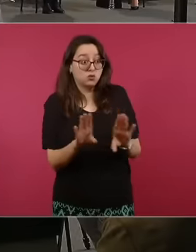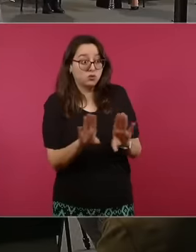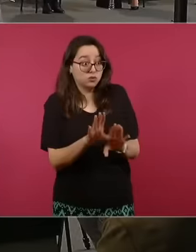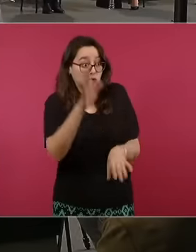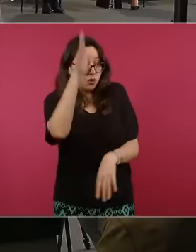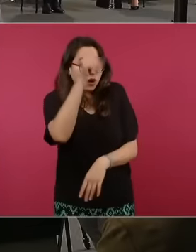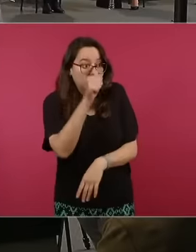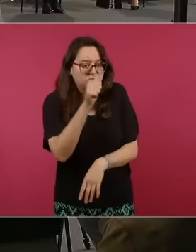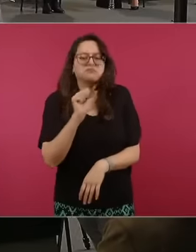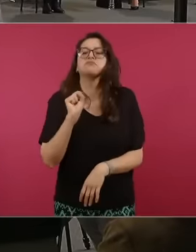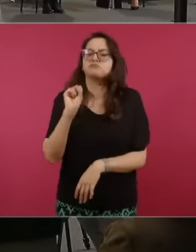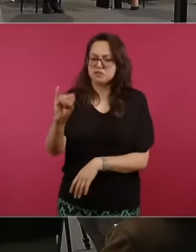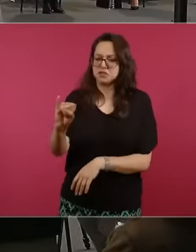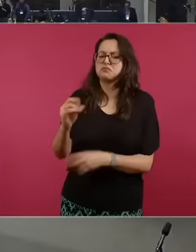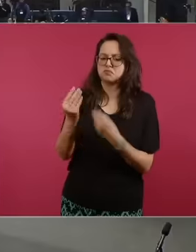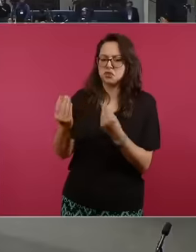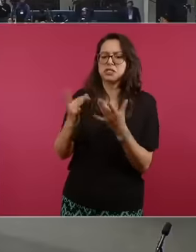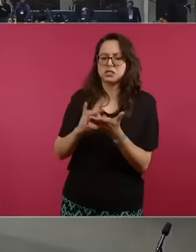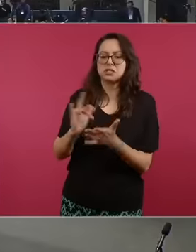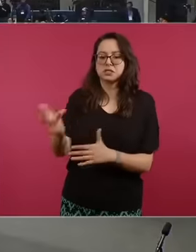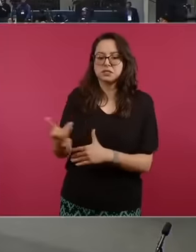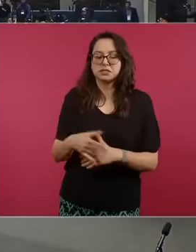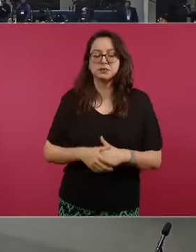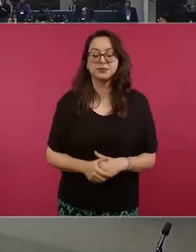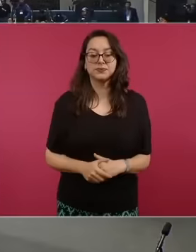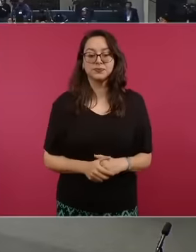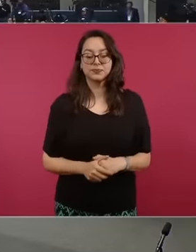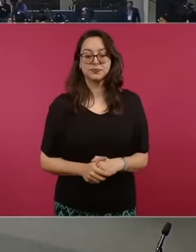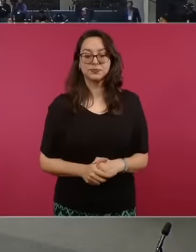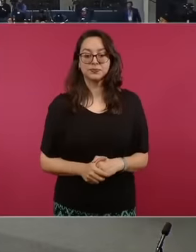Thank you very much